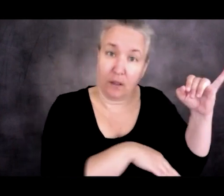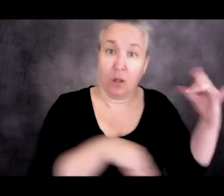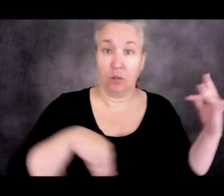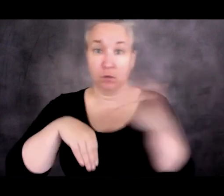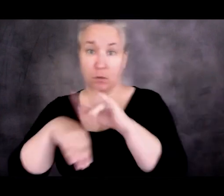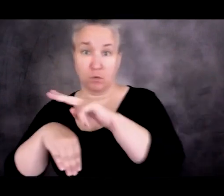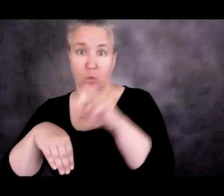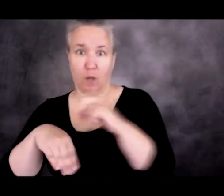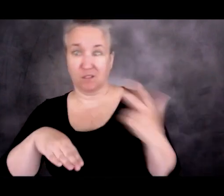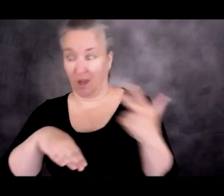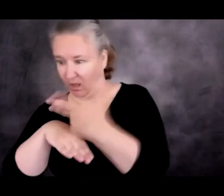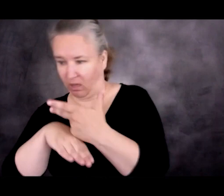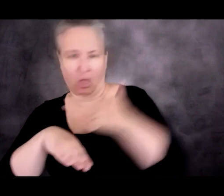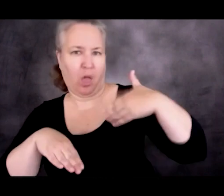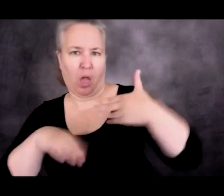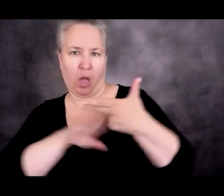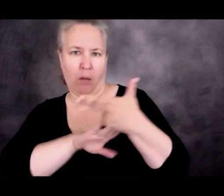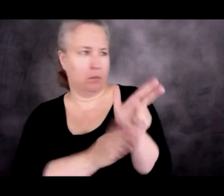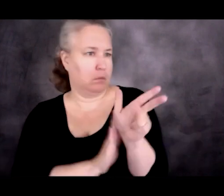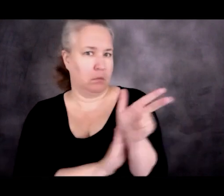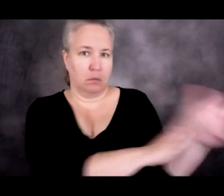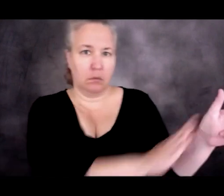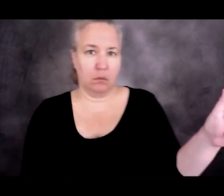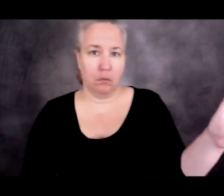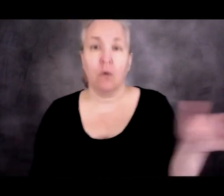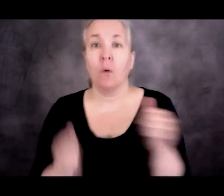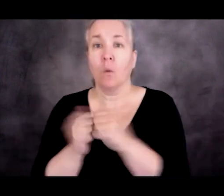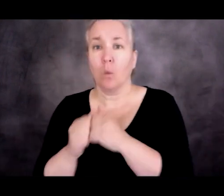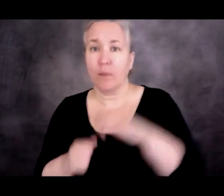And in the case of Cuba, under the Clinton administration,